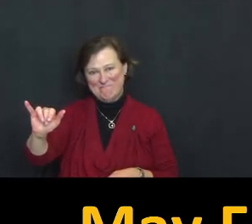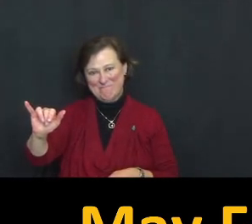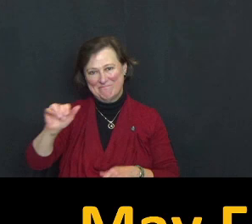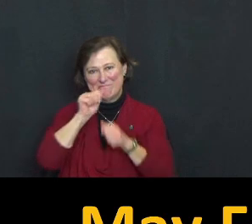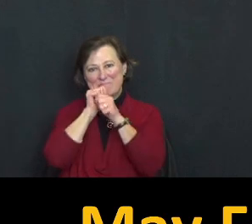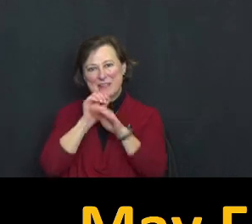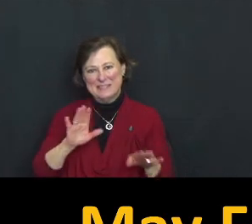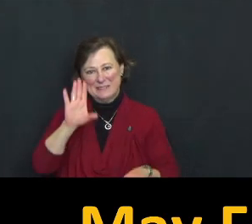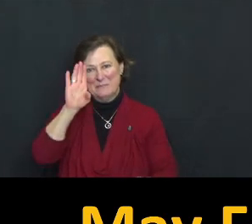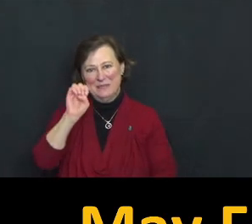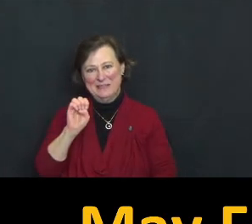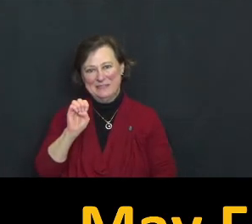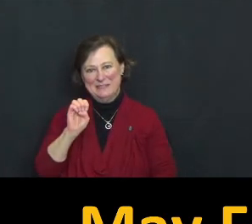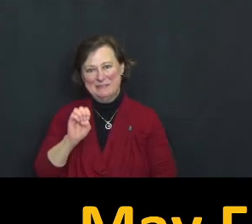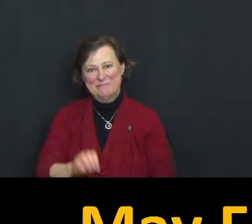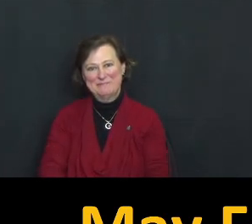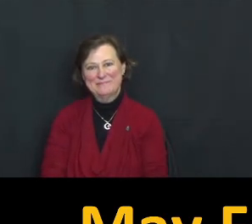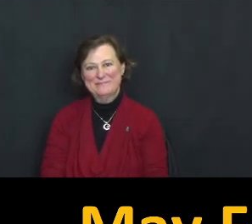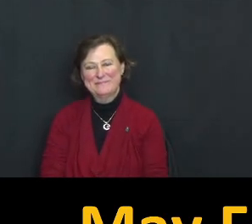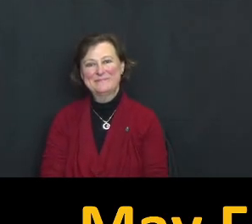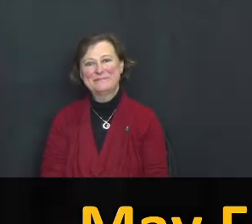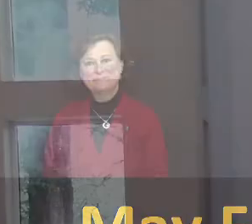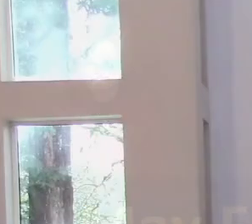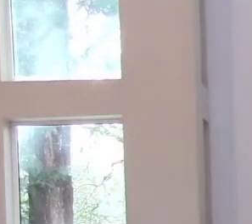Blessed be.